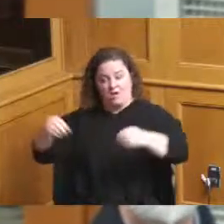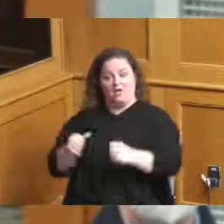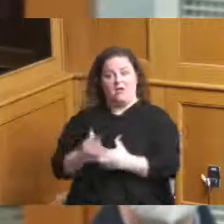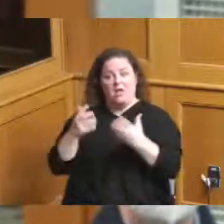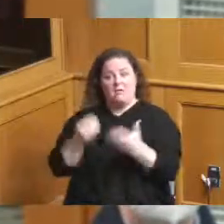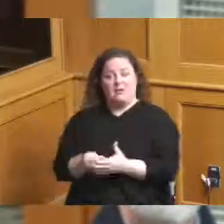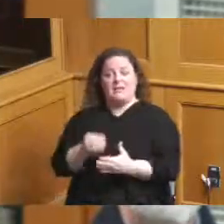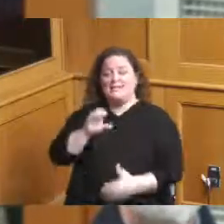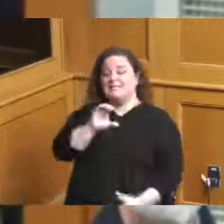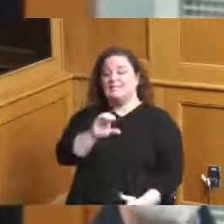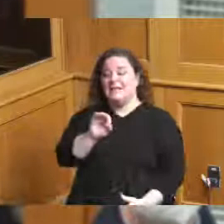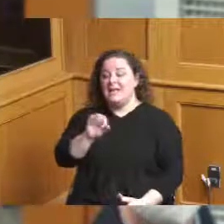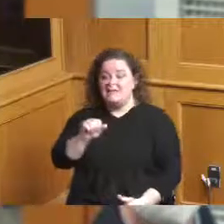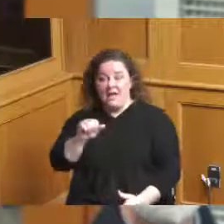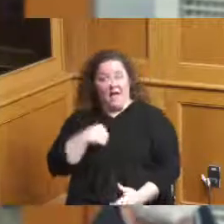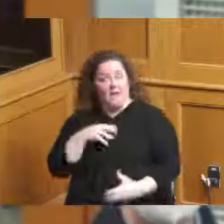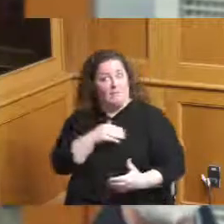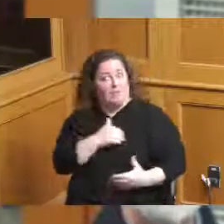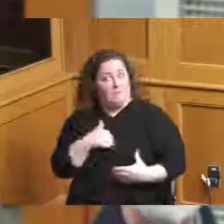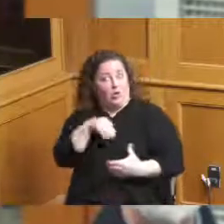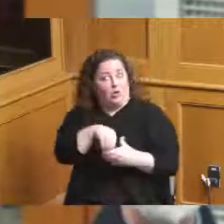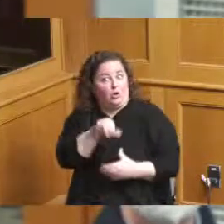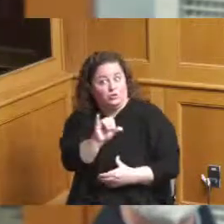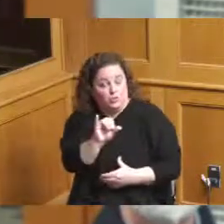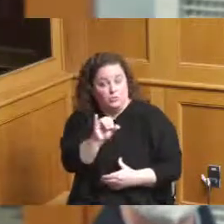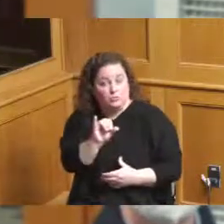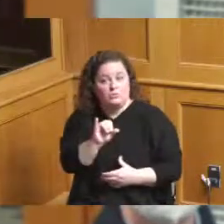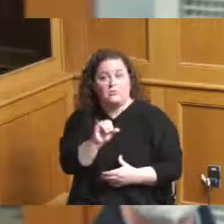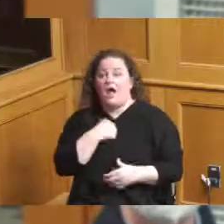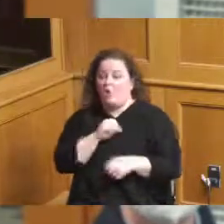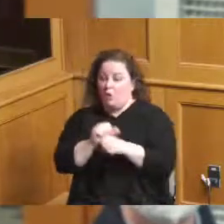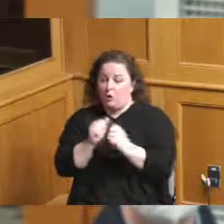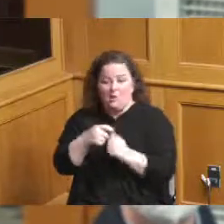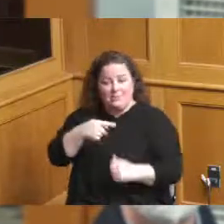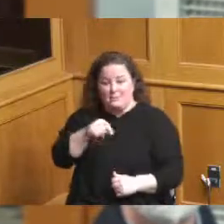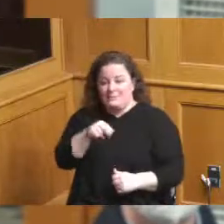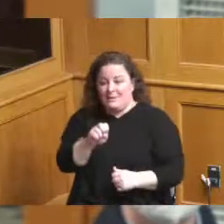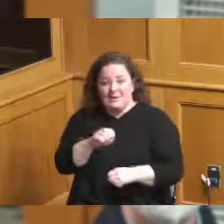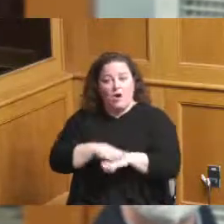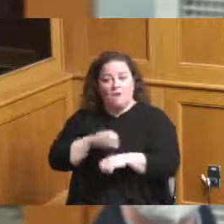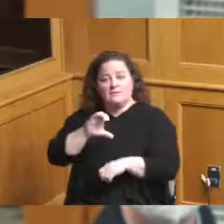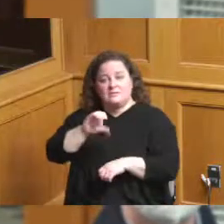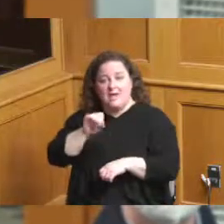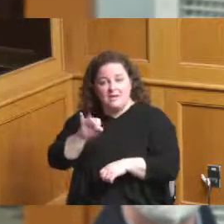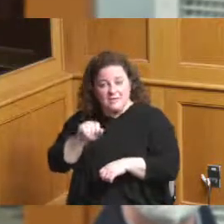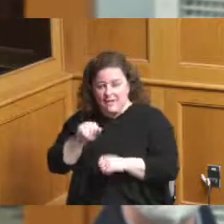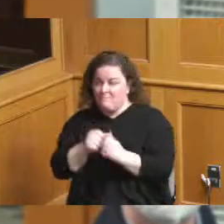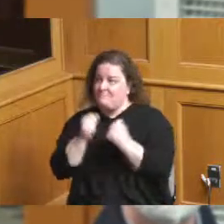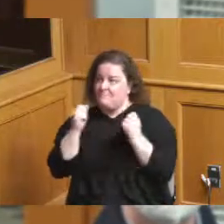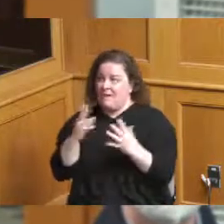be a member of as well I've worked with Pete on the CFA for a number of years and and I think he